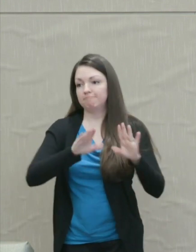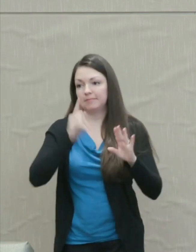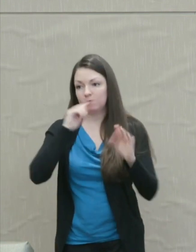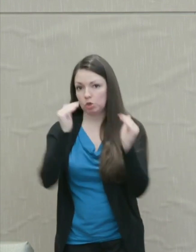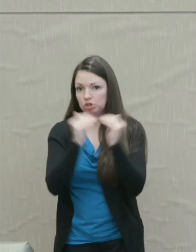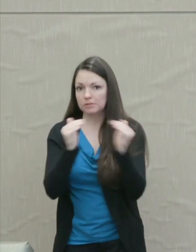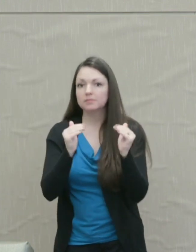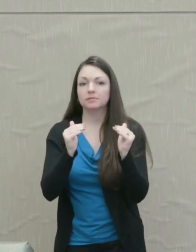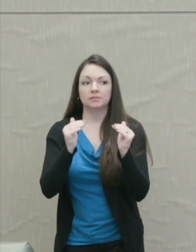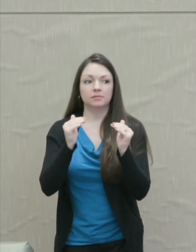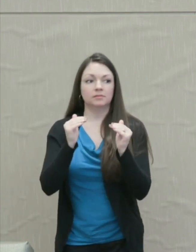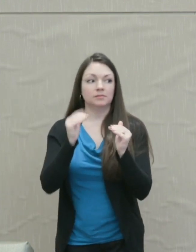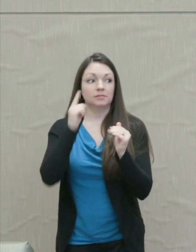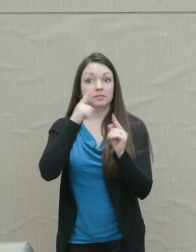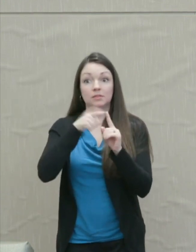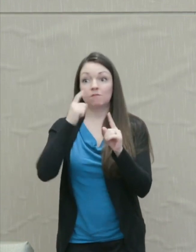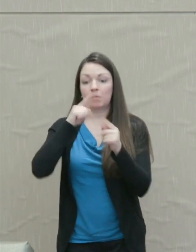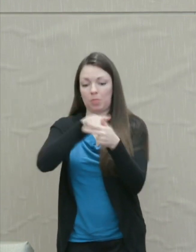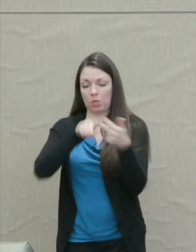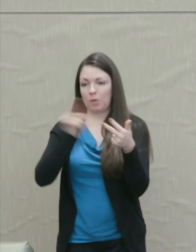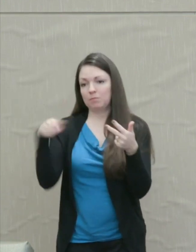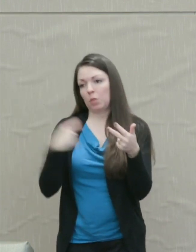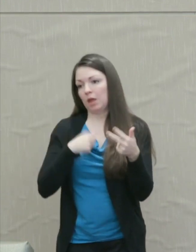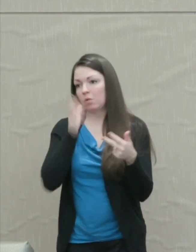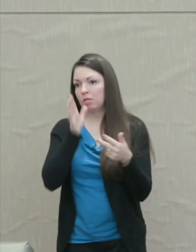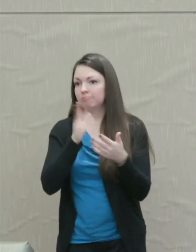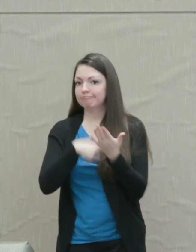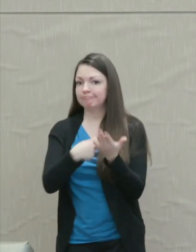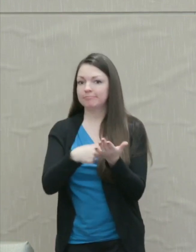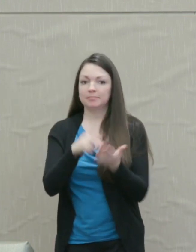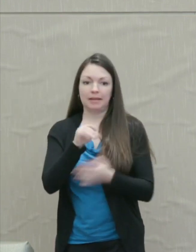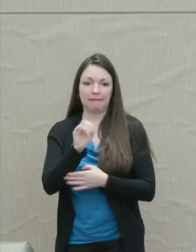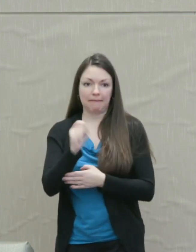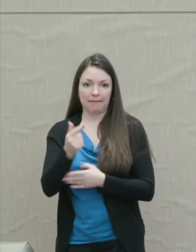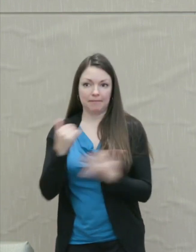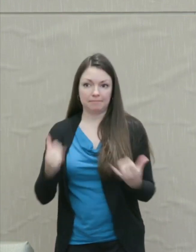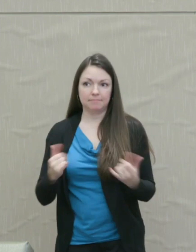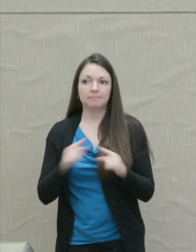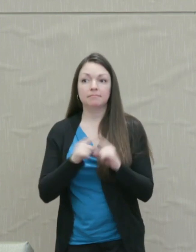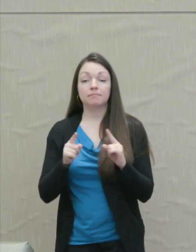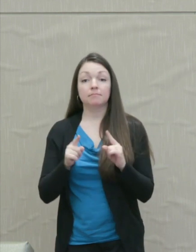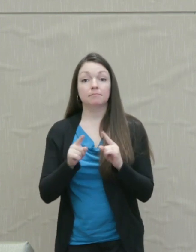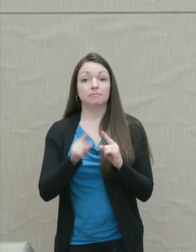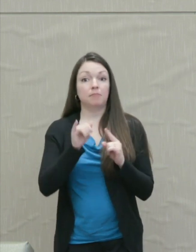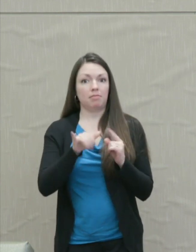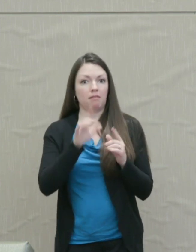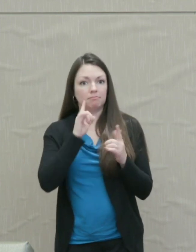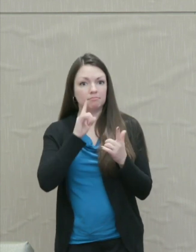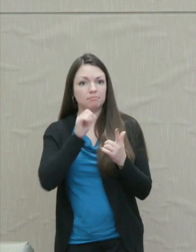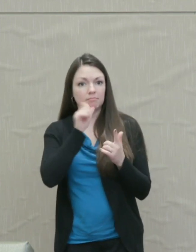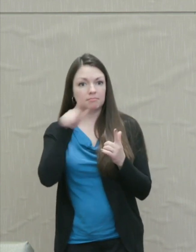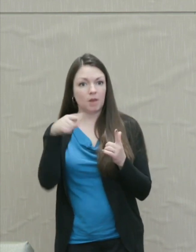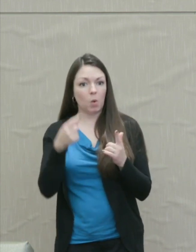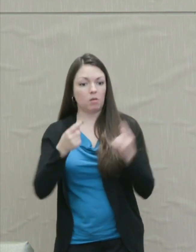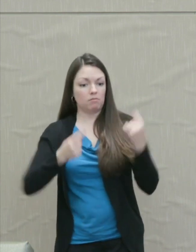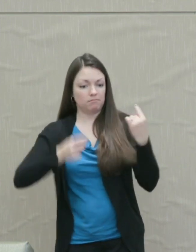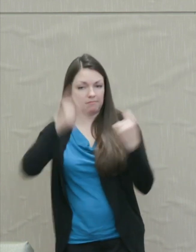And of the three I'm only going to talk about King today. Martha Nussbaum: But I'll now argue that a philosophical analysis of anger can help us